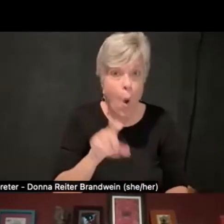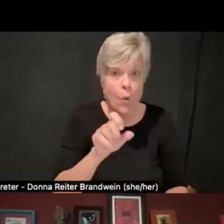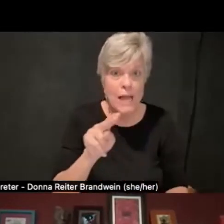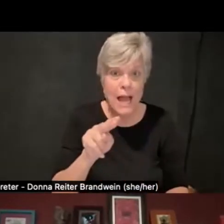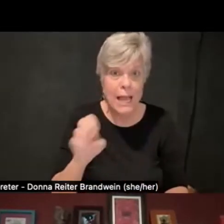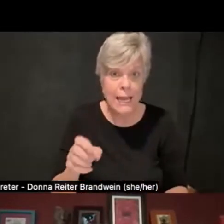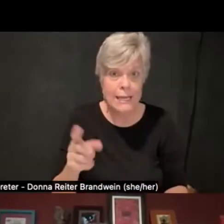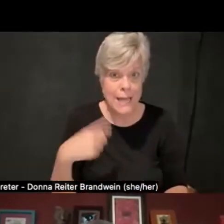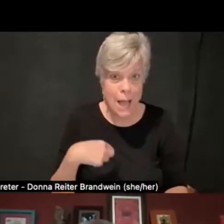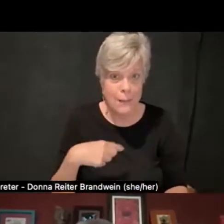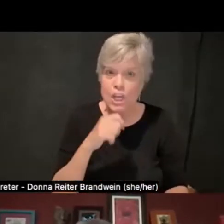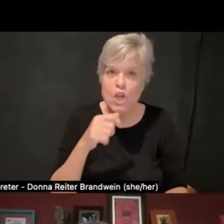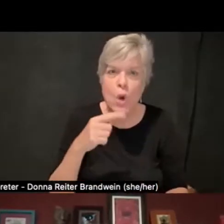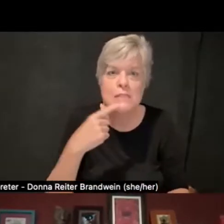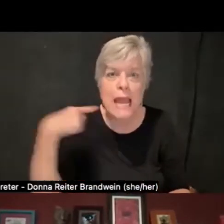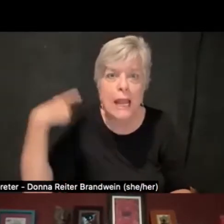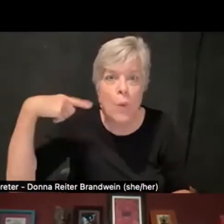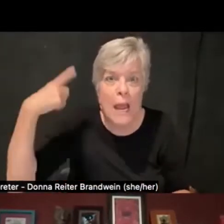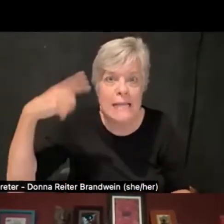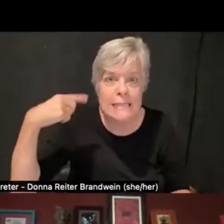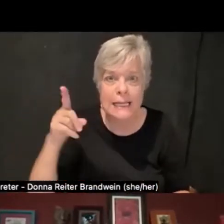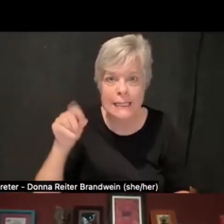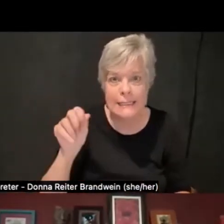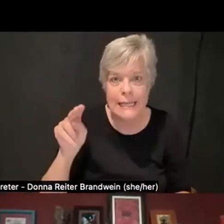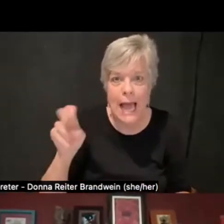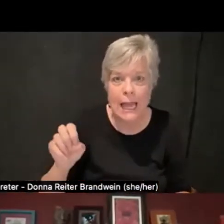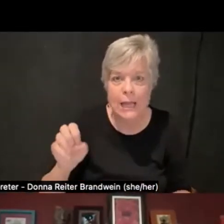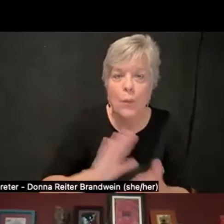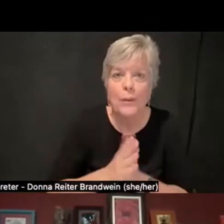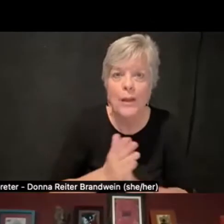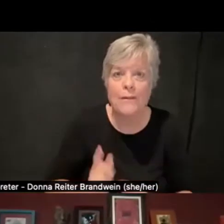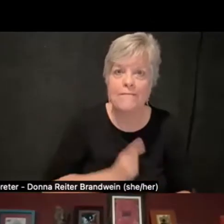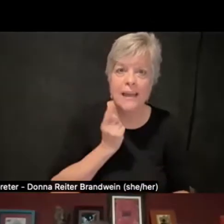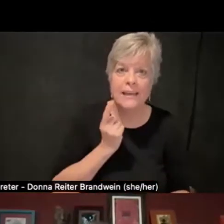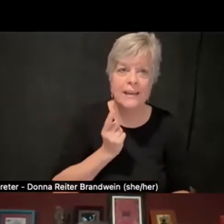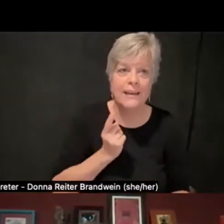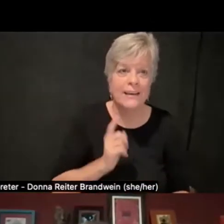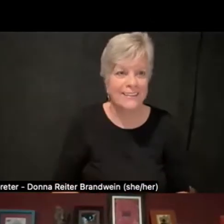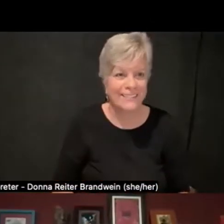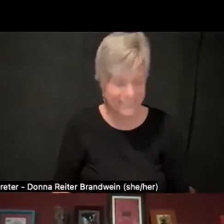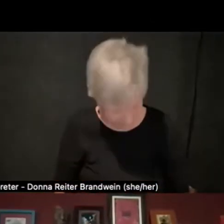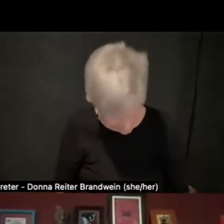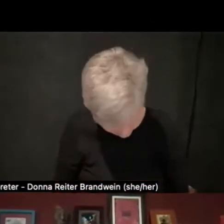Don't say crazy, Diane's here, Diane will get offended." And then I say, "Well this isn't really about me being offended,